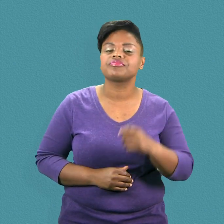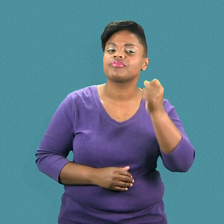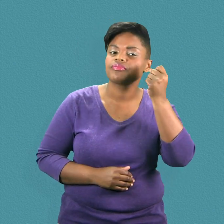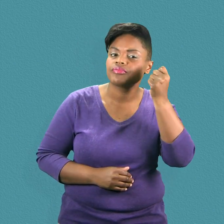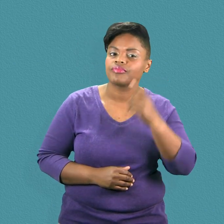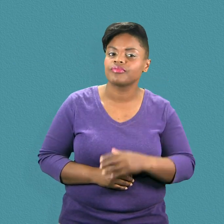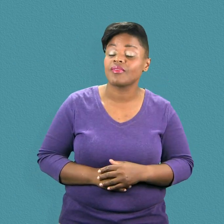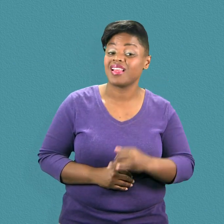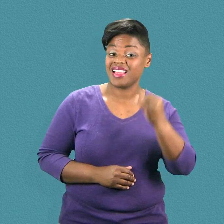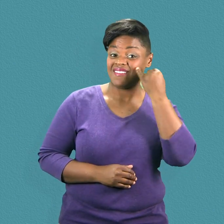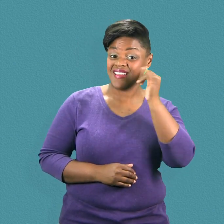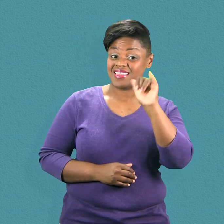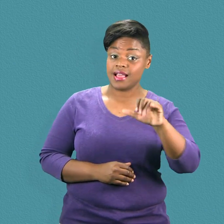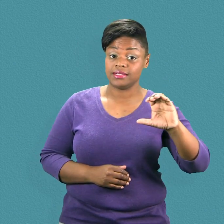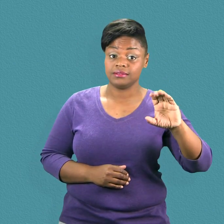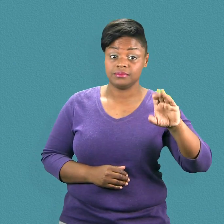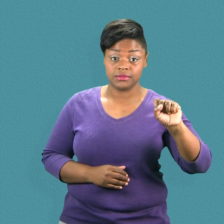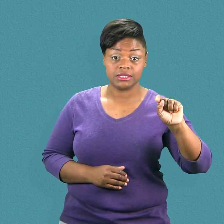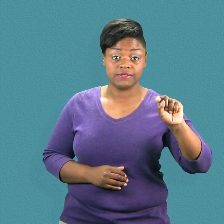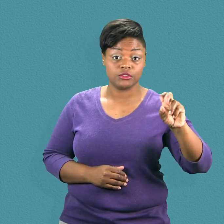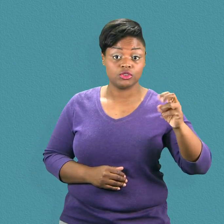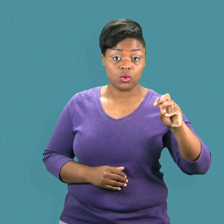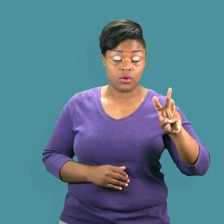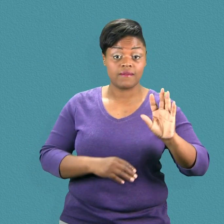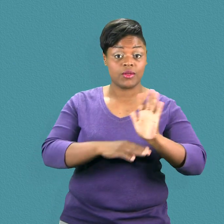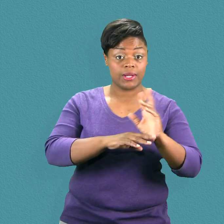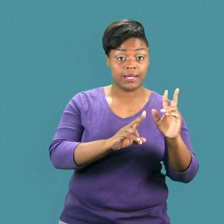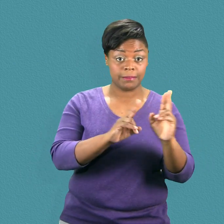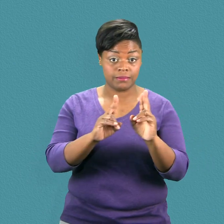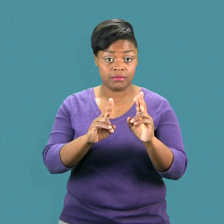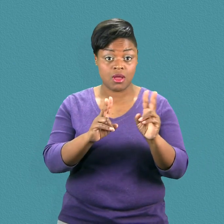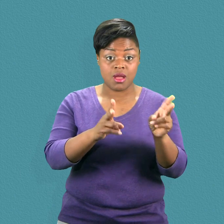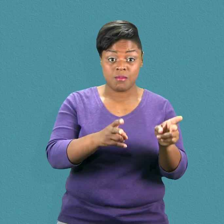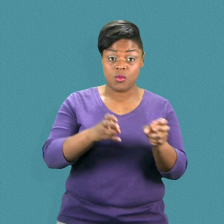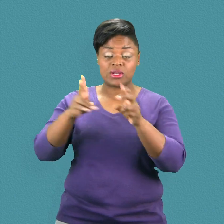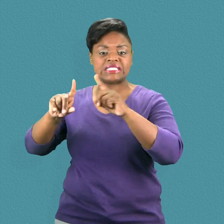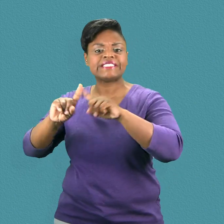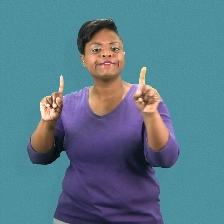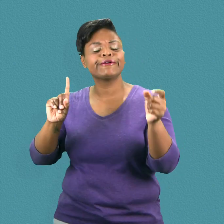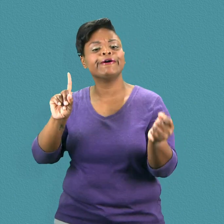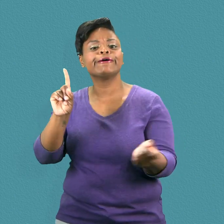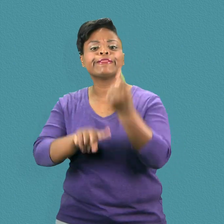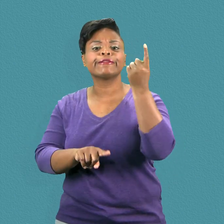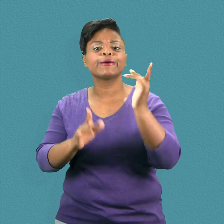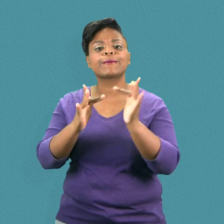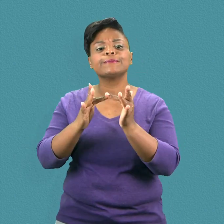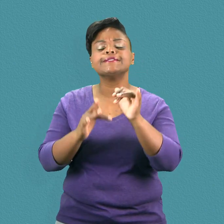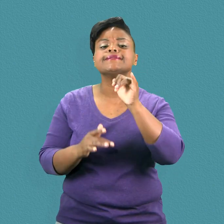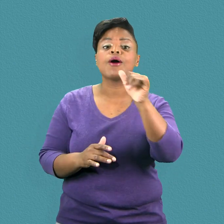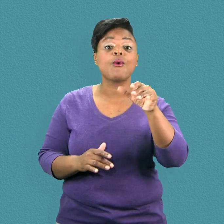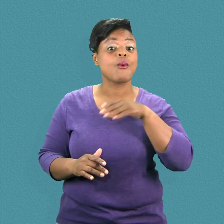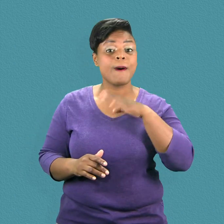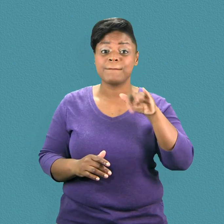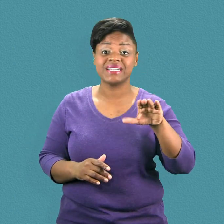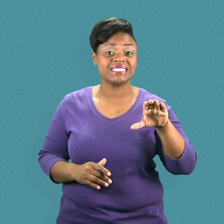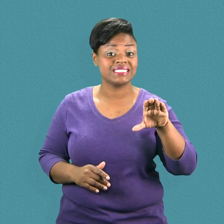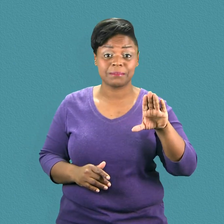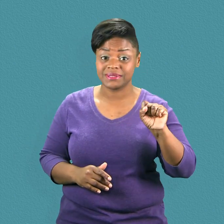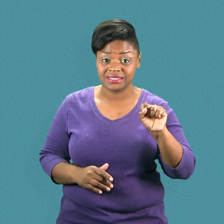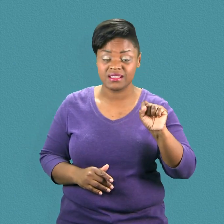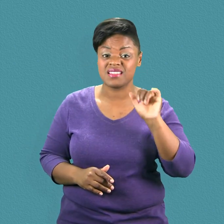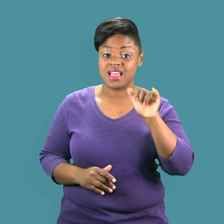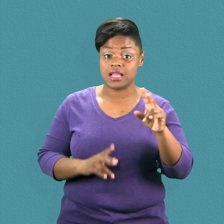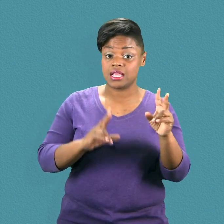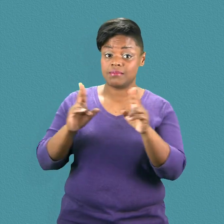However, if that same video clip is shown on a different website, it does not have to